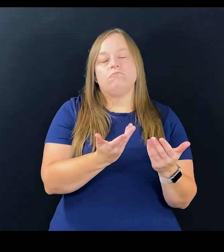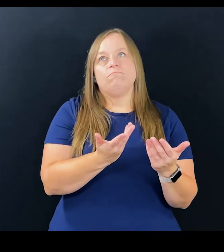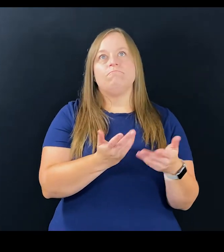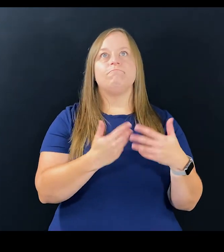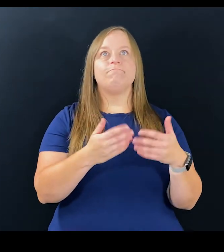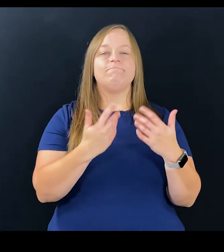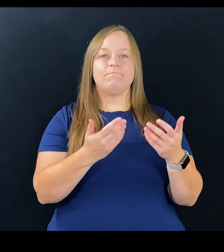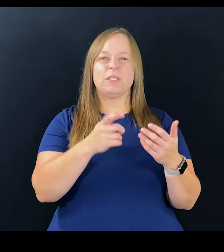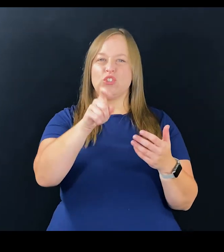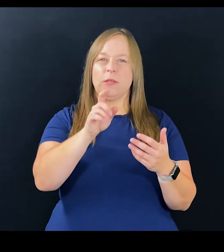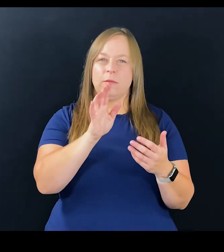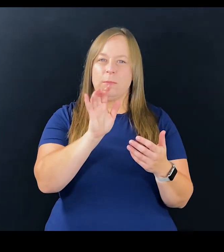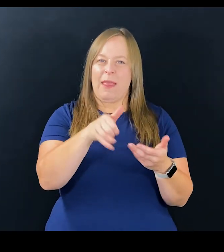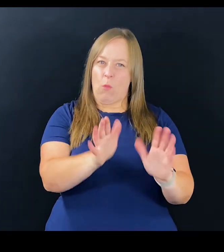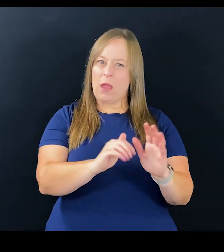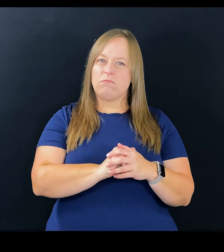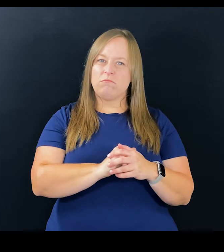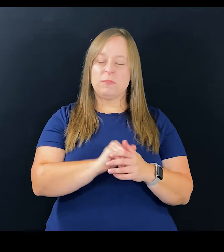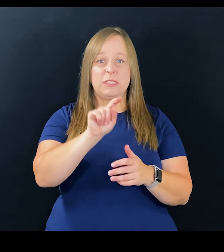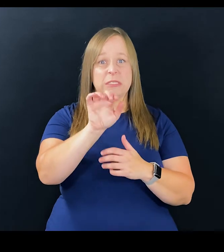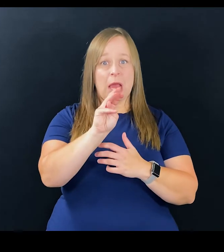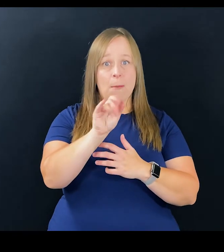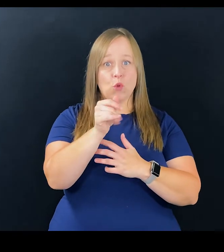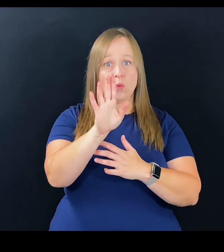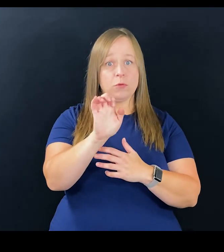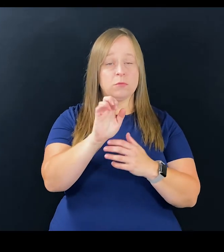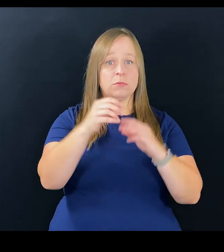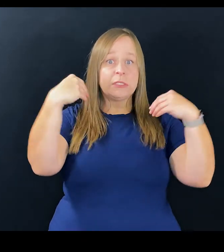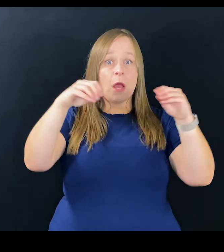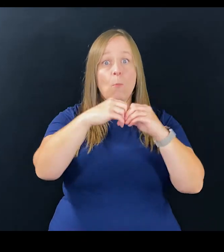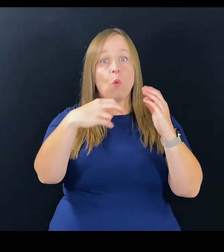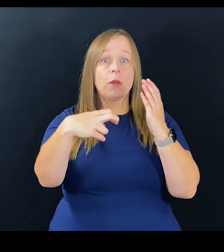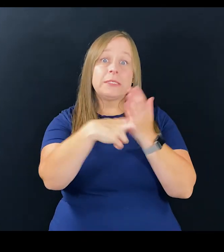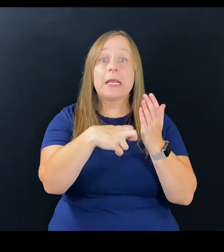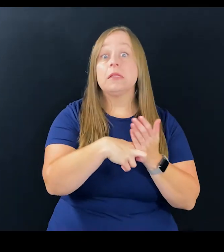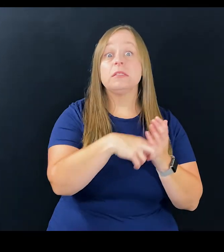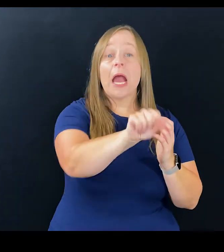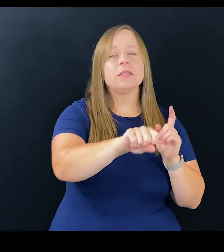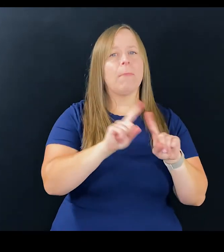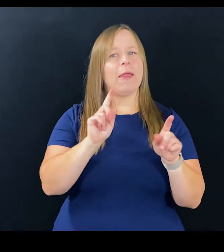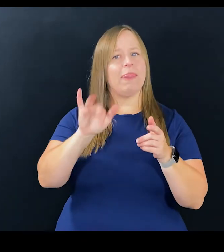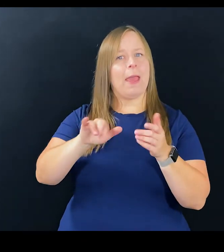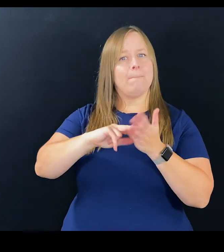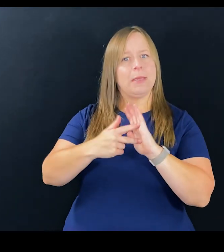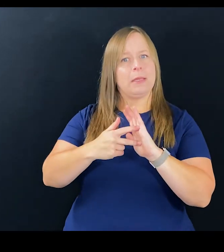that because it is the way it should be. Does Tom Cruise sell more tickets? Yes.